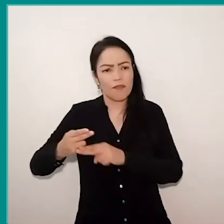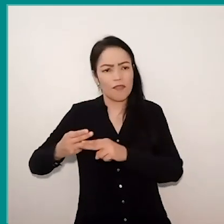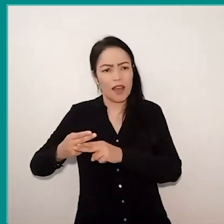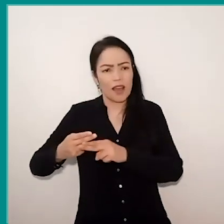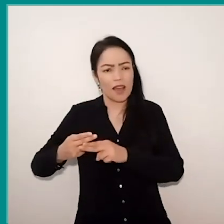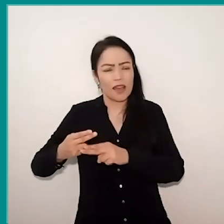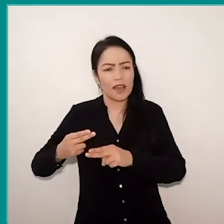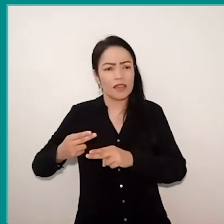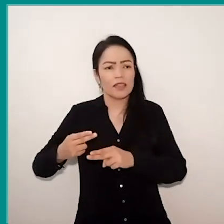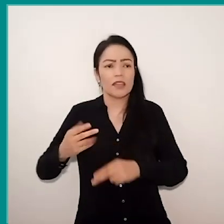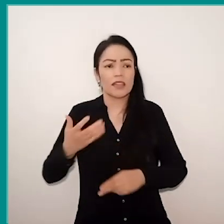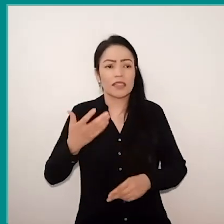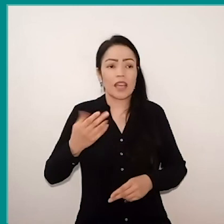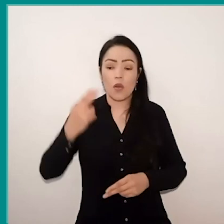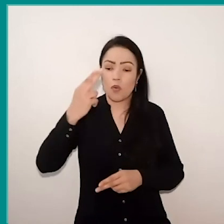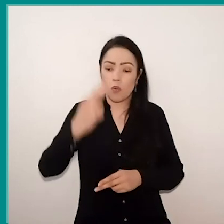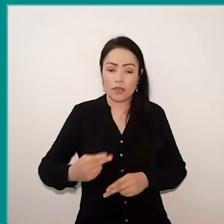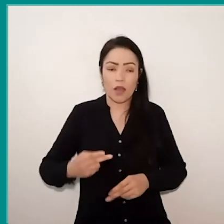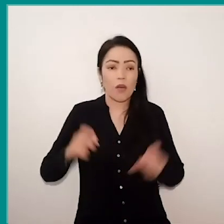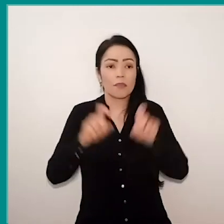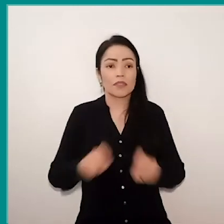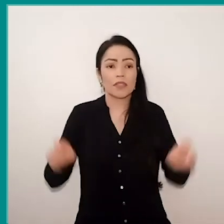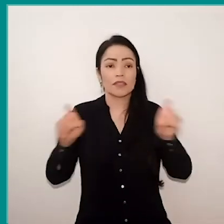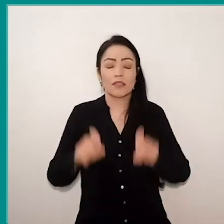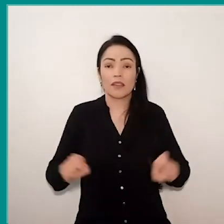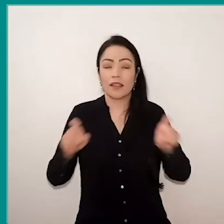to hack a computer which is in the center of the table,